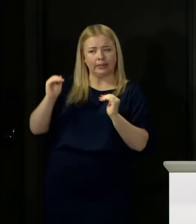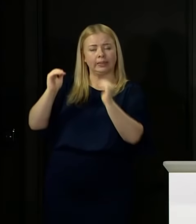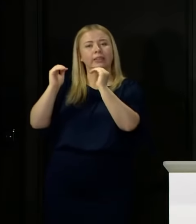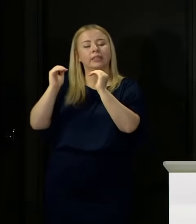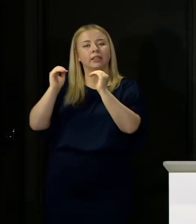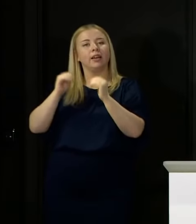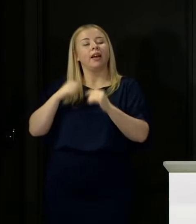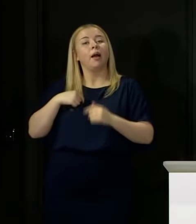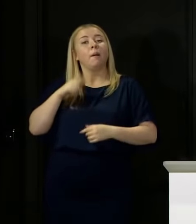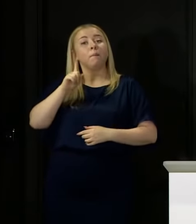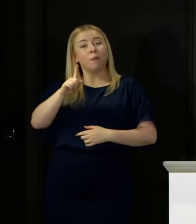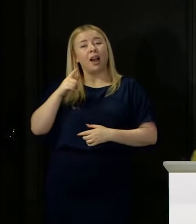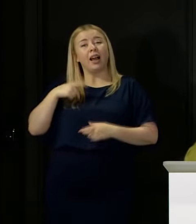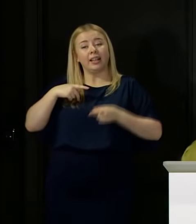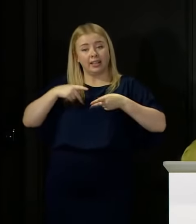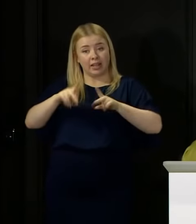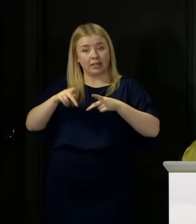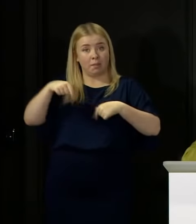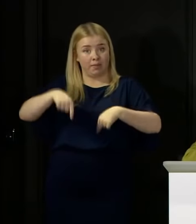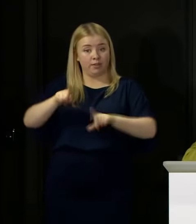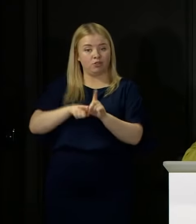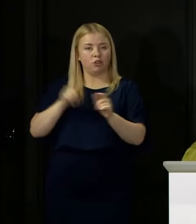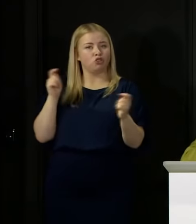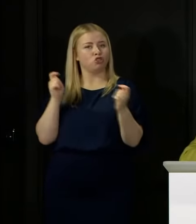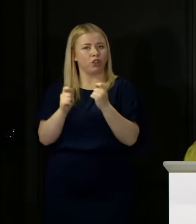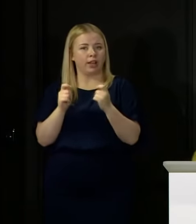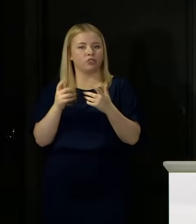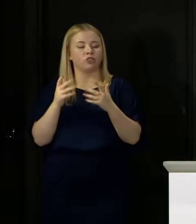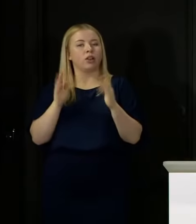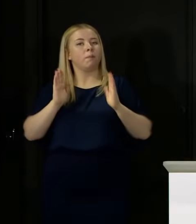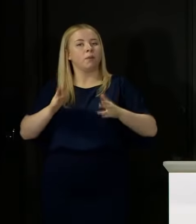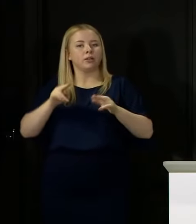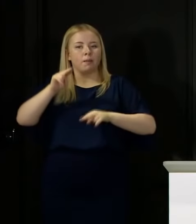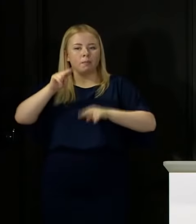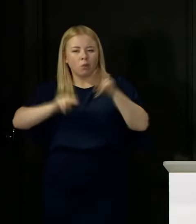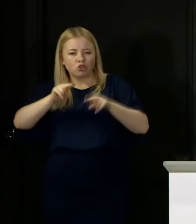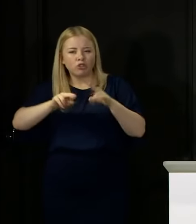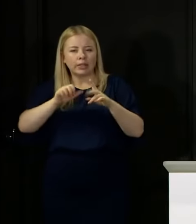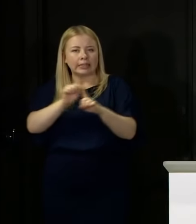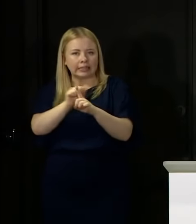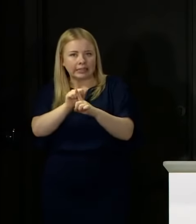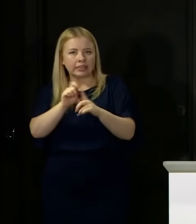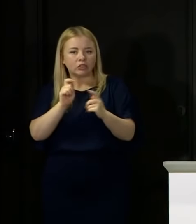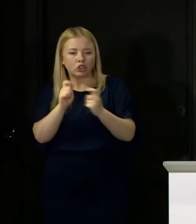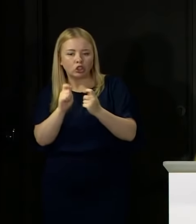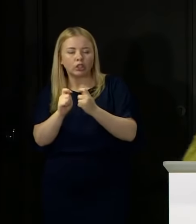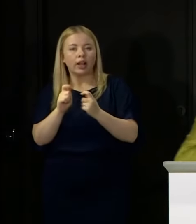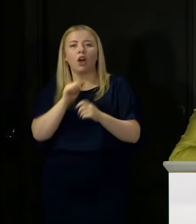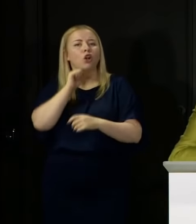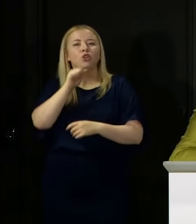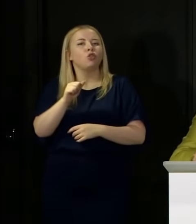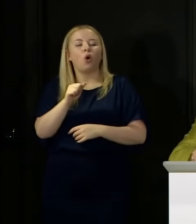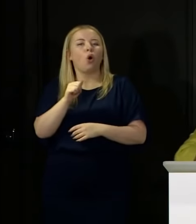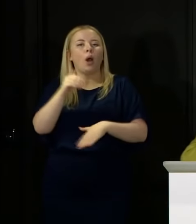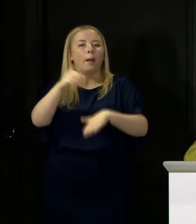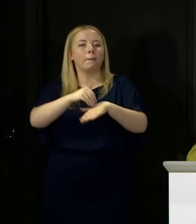been required this year is not what is causing the attainment gap. Let me put this another way.